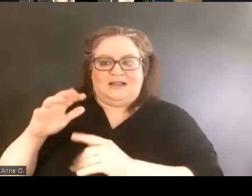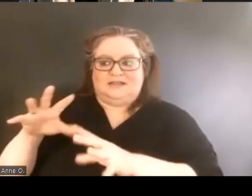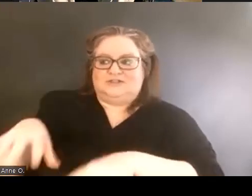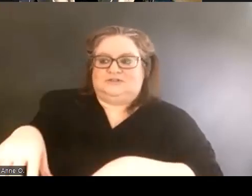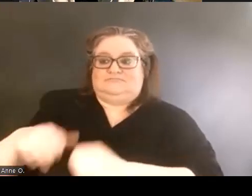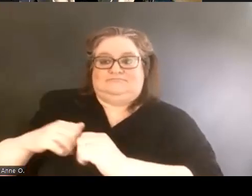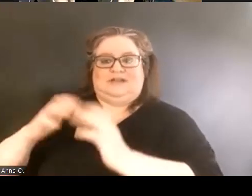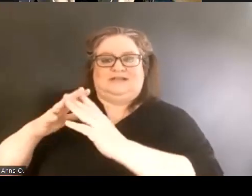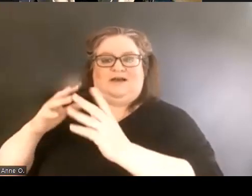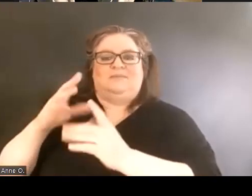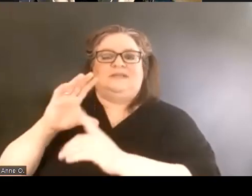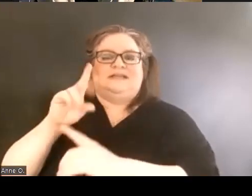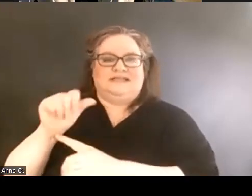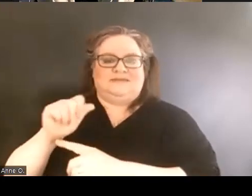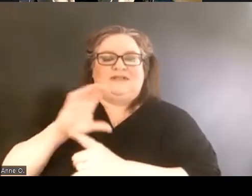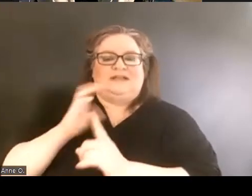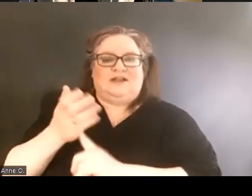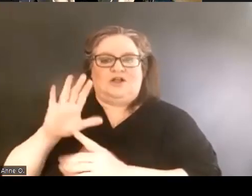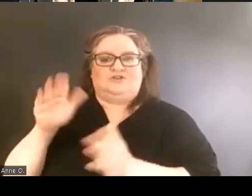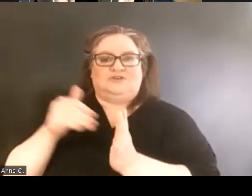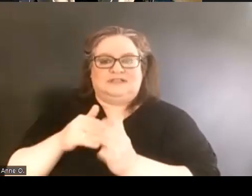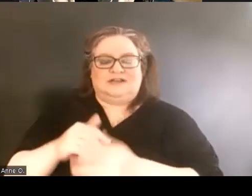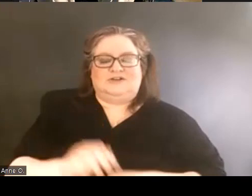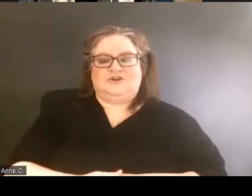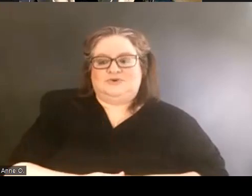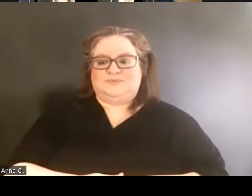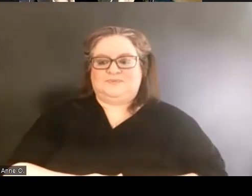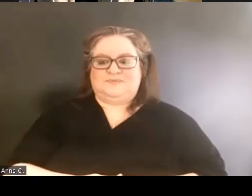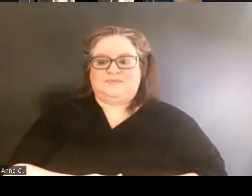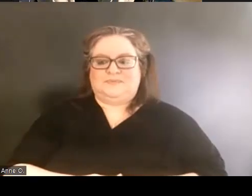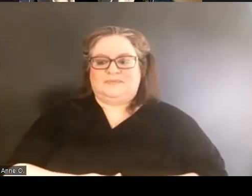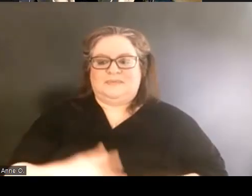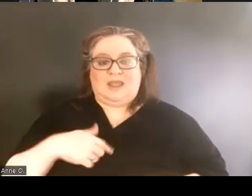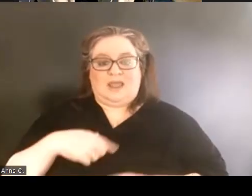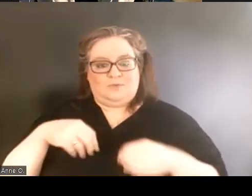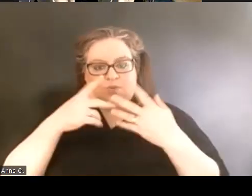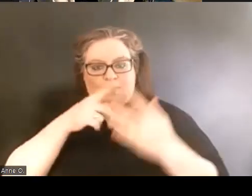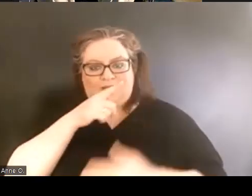I am a white woman, I have dark hair.